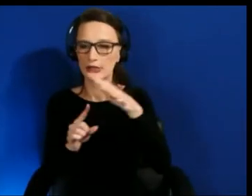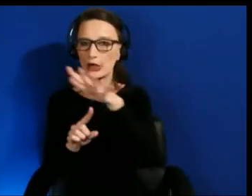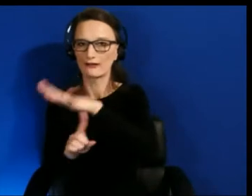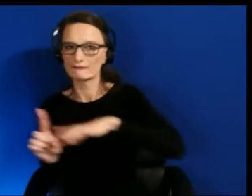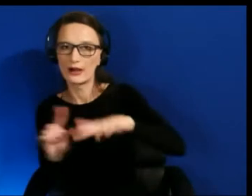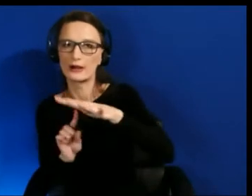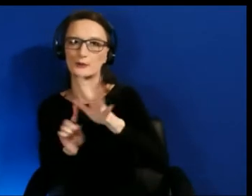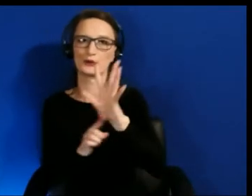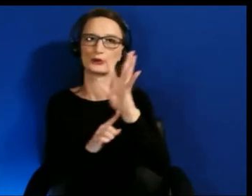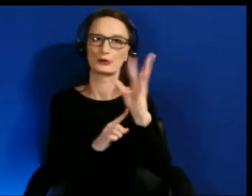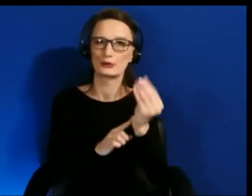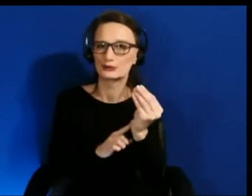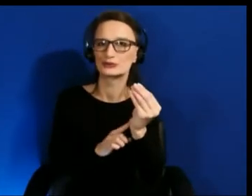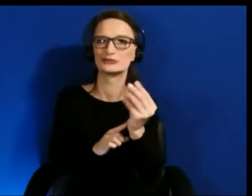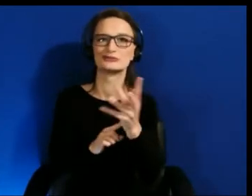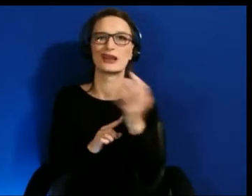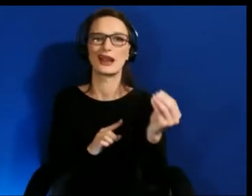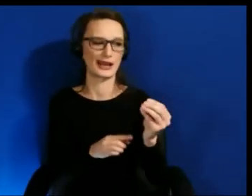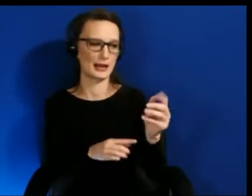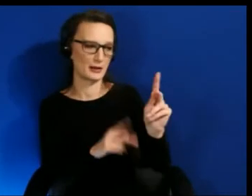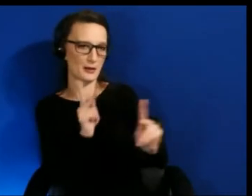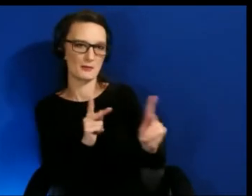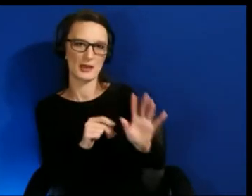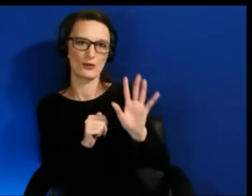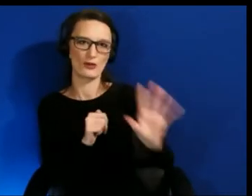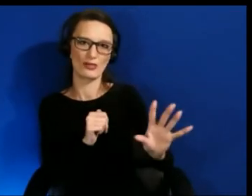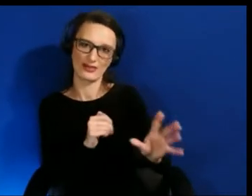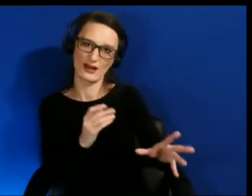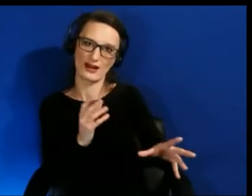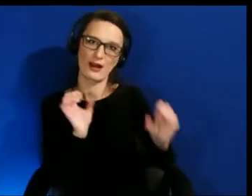and people's added value.